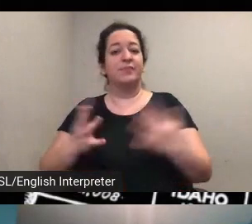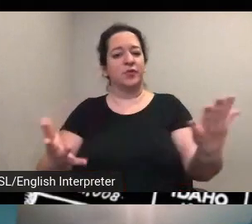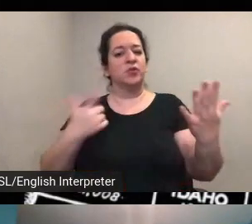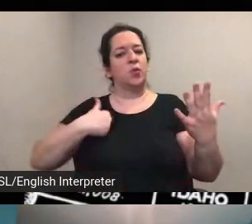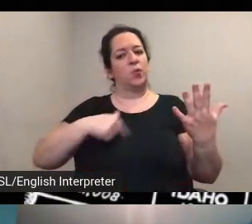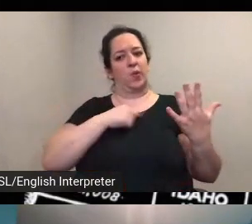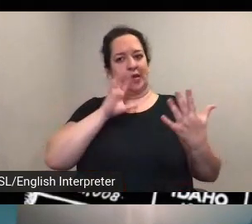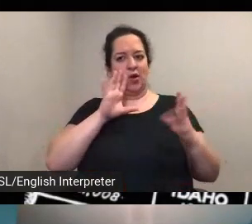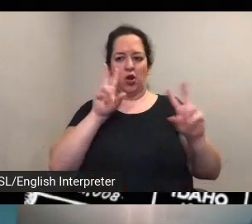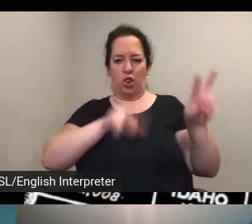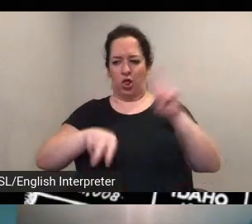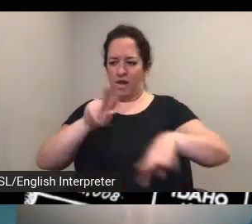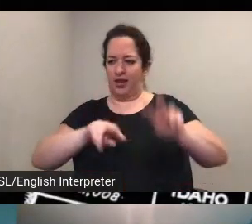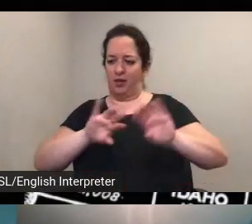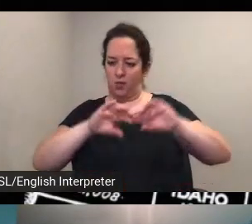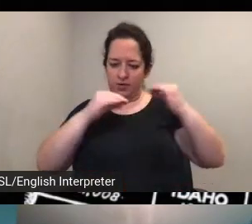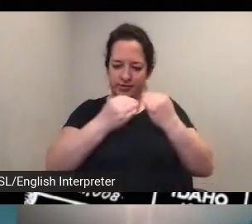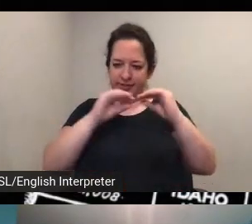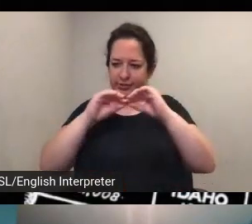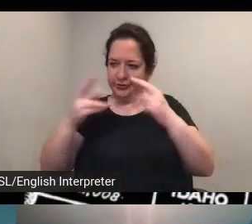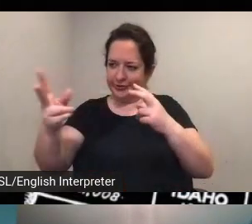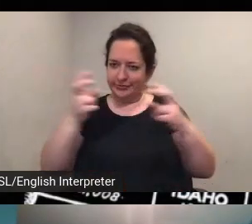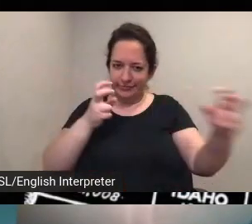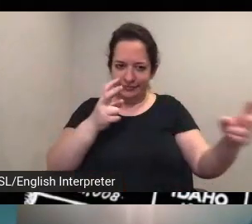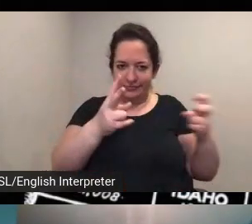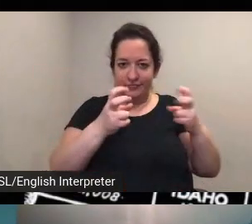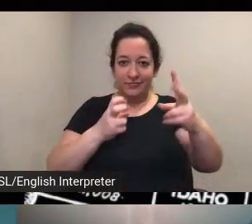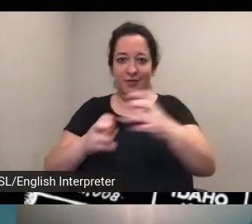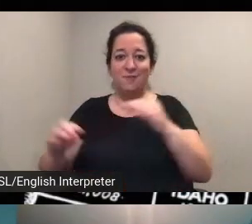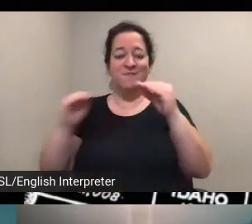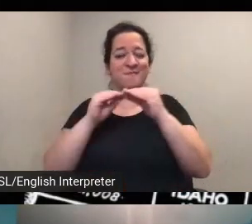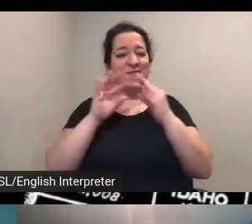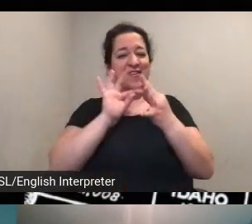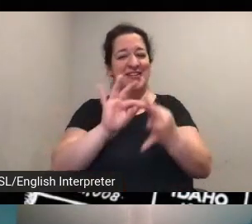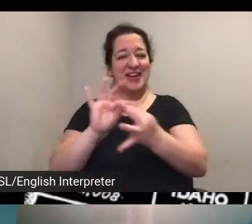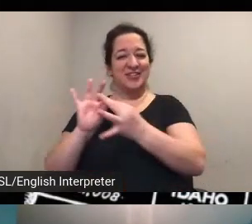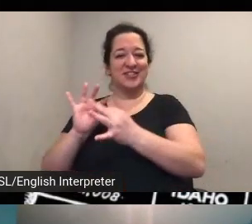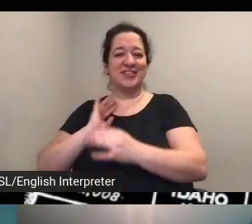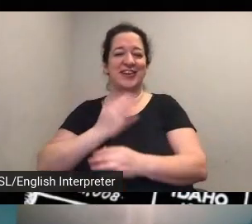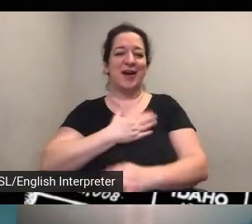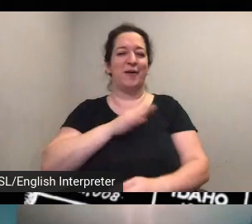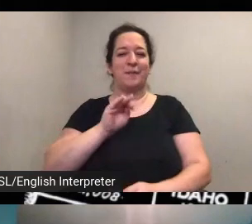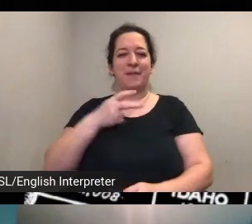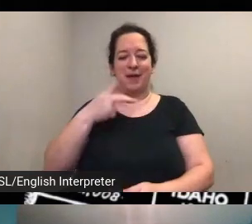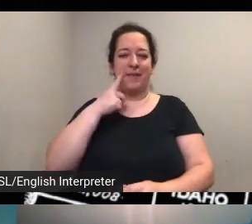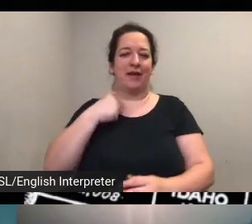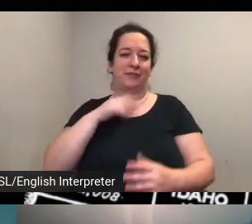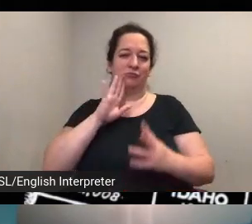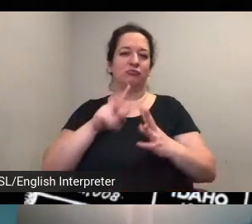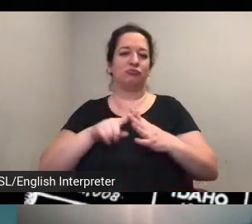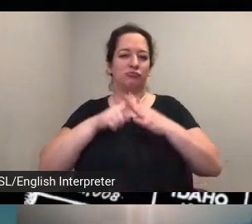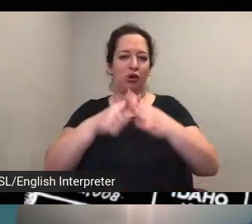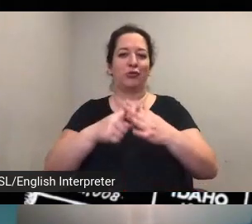we can start to get more connections in our map and kind of yeah bridge those gaps